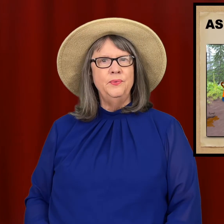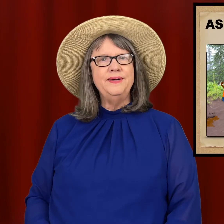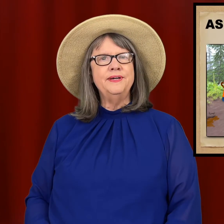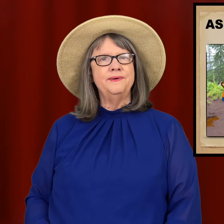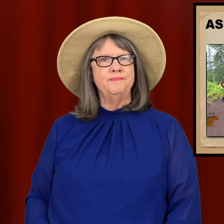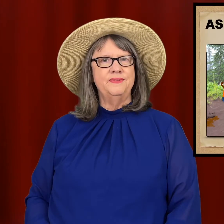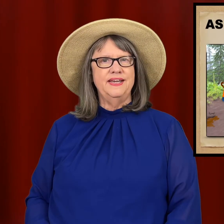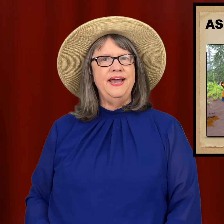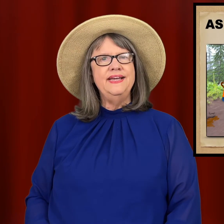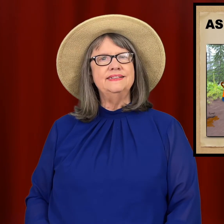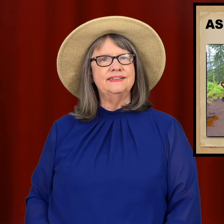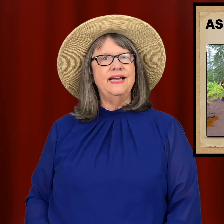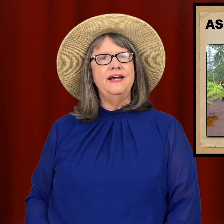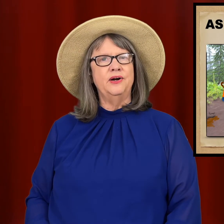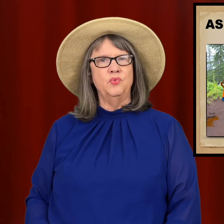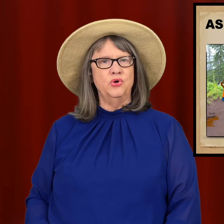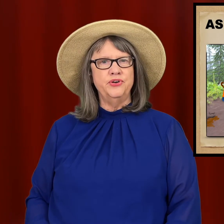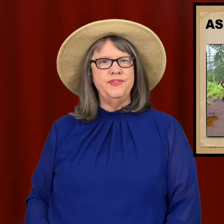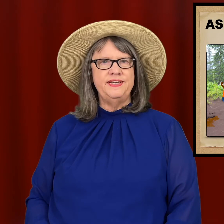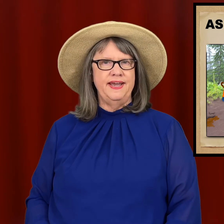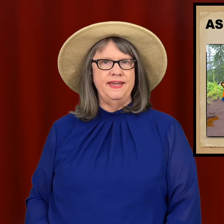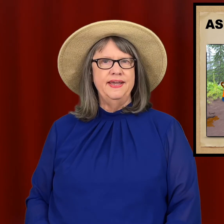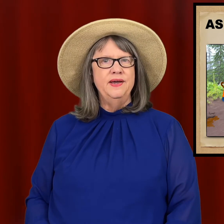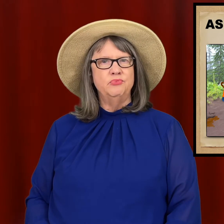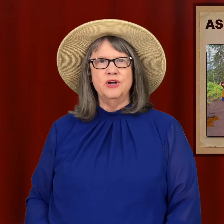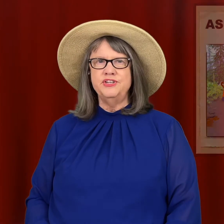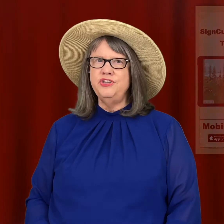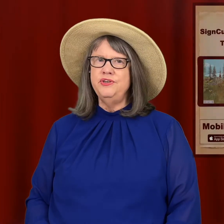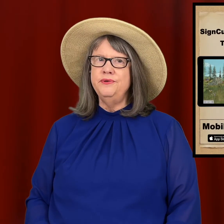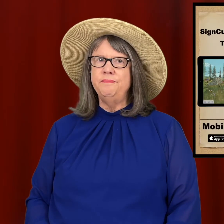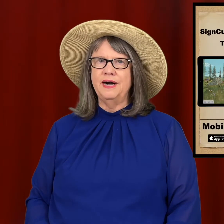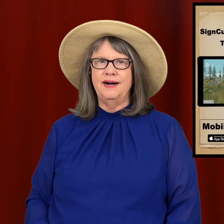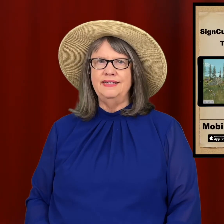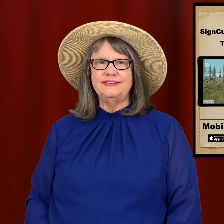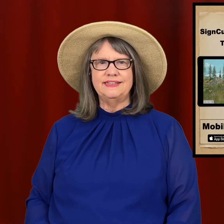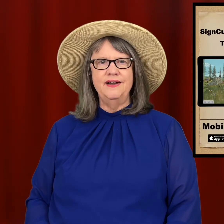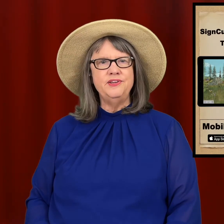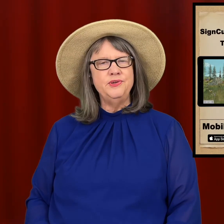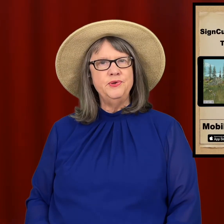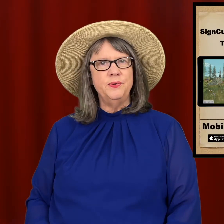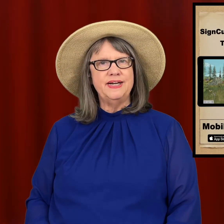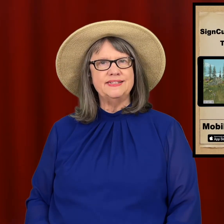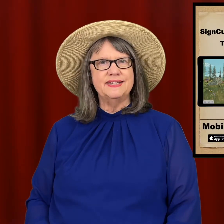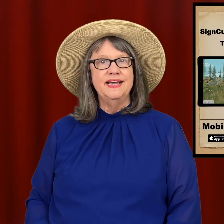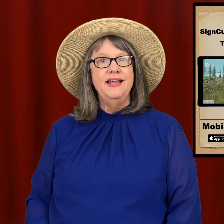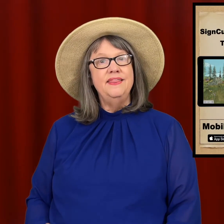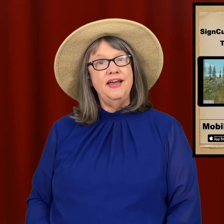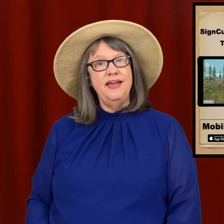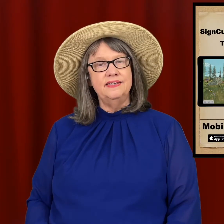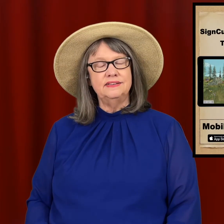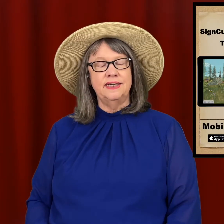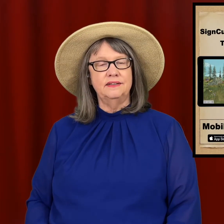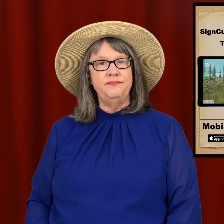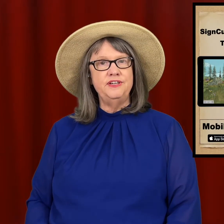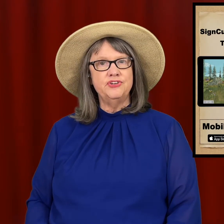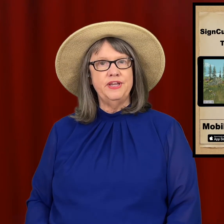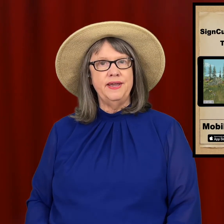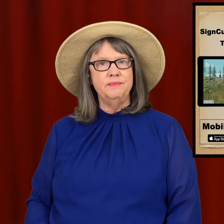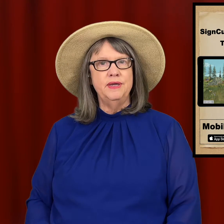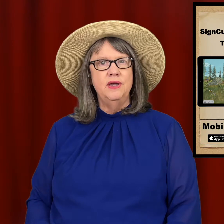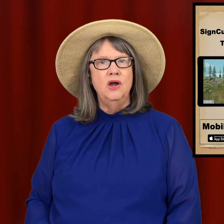Welcome to ASL Word Of The Day, brought to you by SignCueQuest, The ASL Adventure Game.